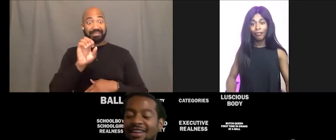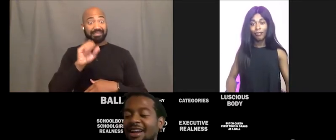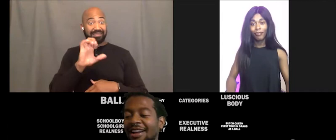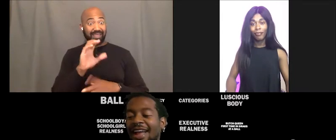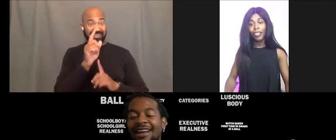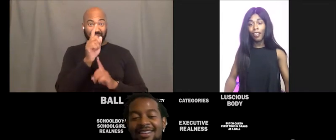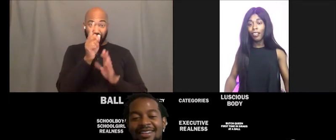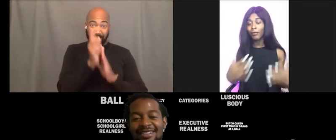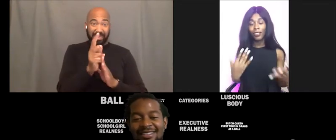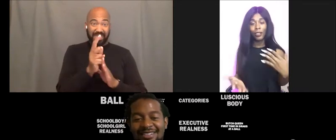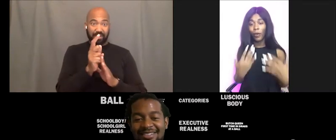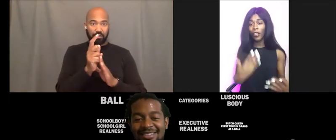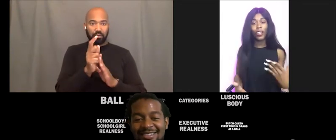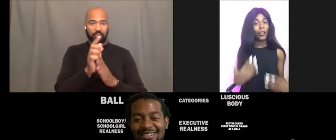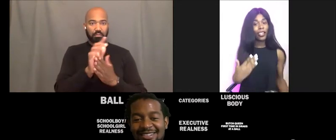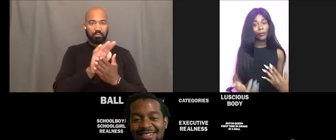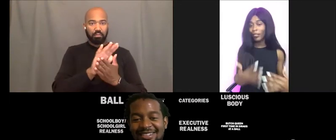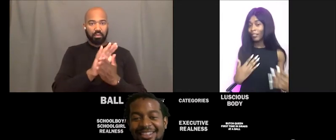I told y'all I'm still working on it. I'm still...